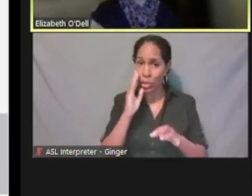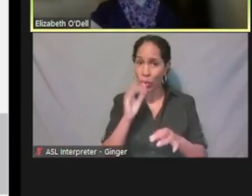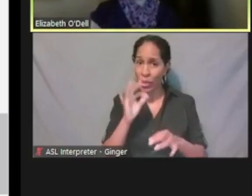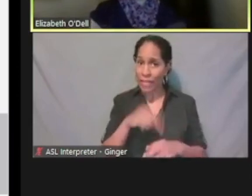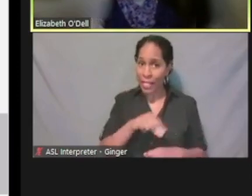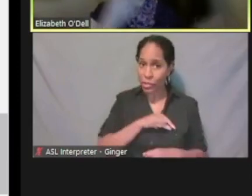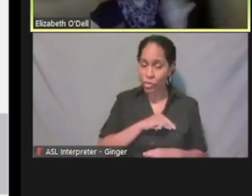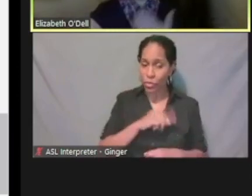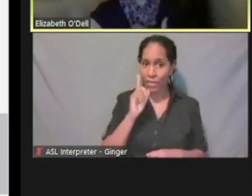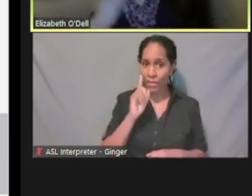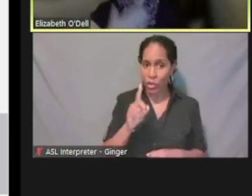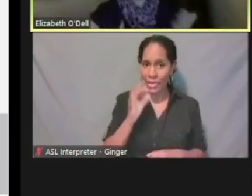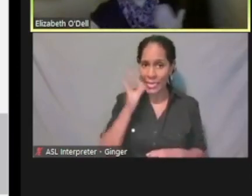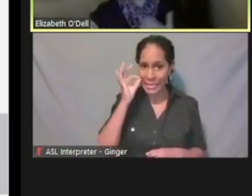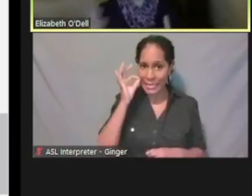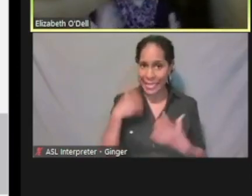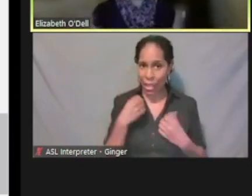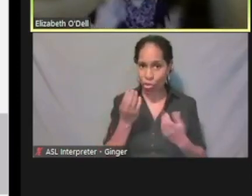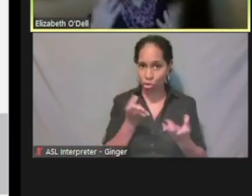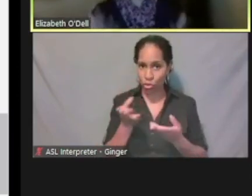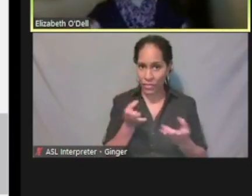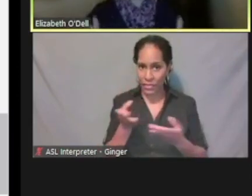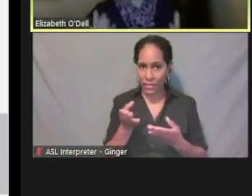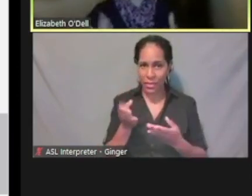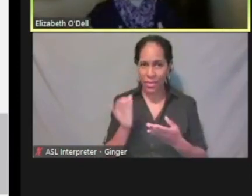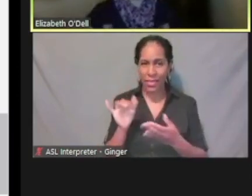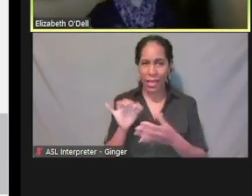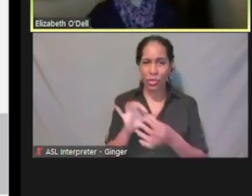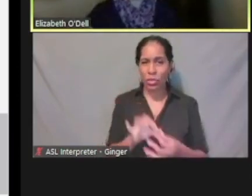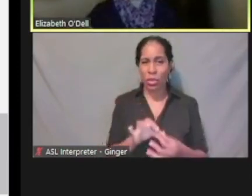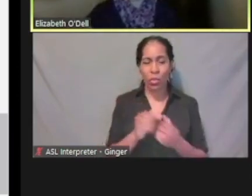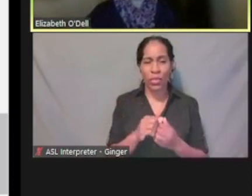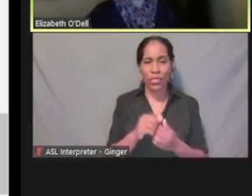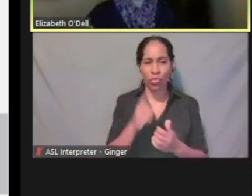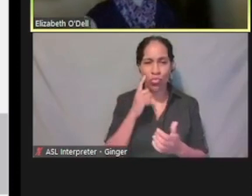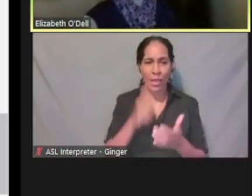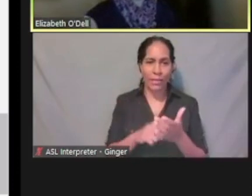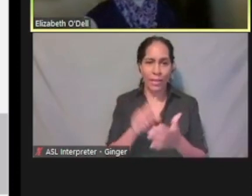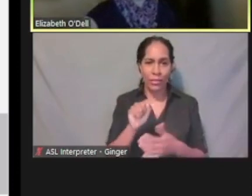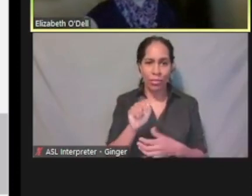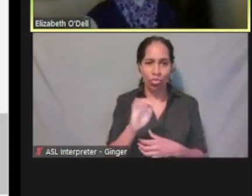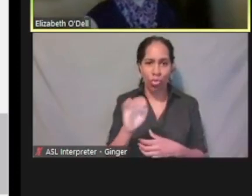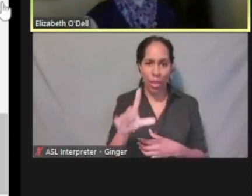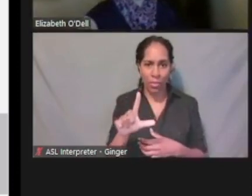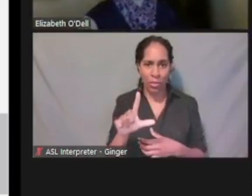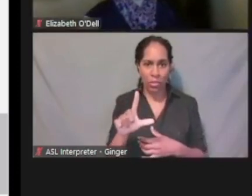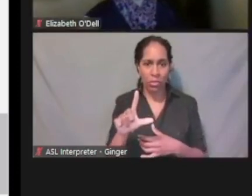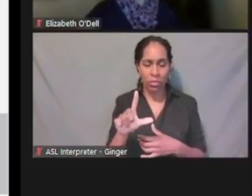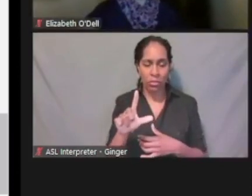That goes along with that Tribal, federally recognized Tribal membership. Great.